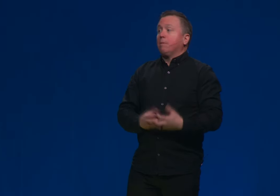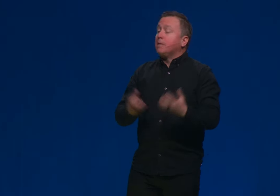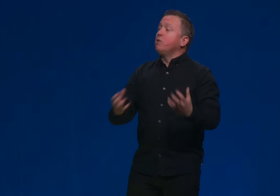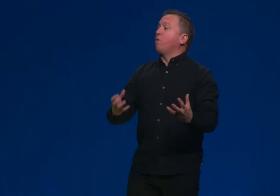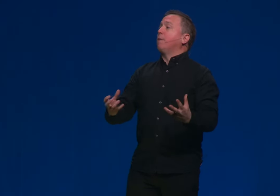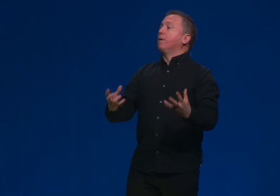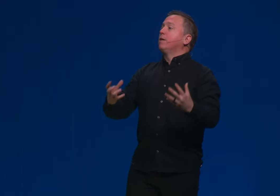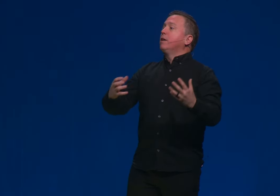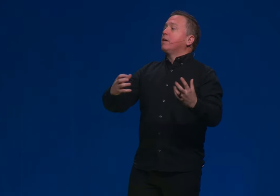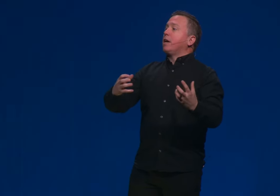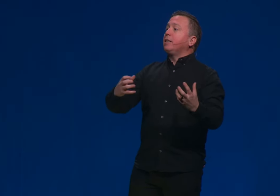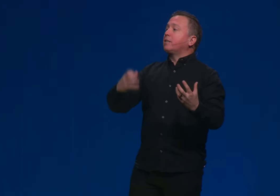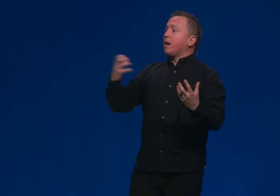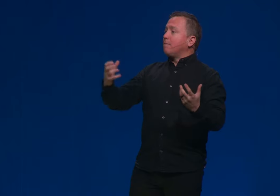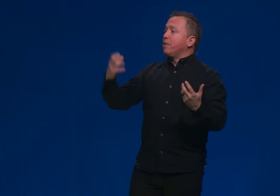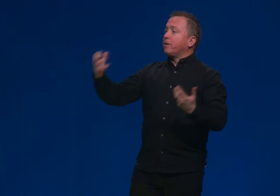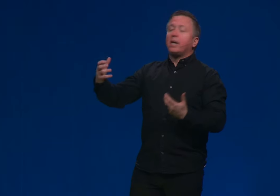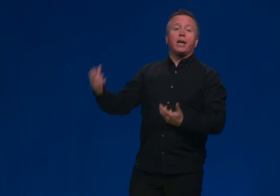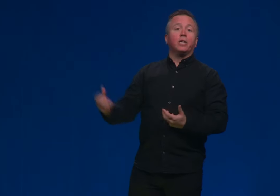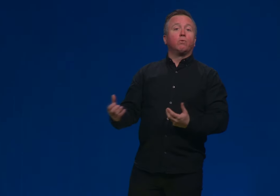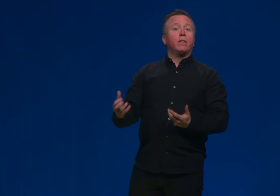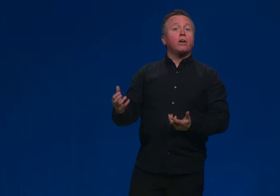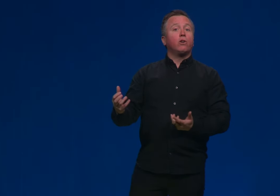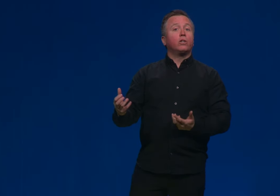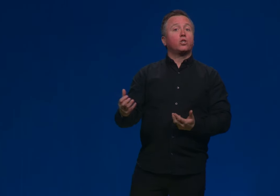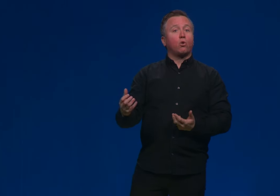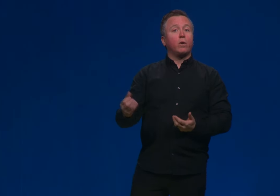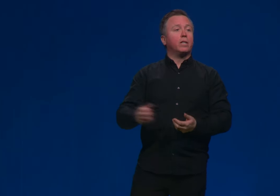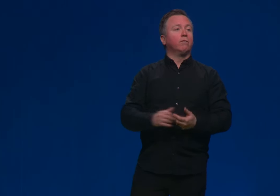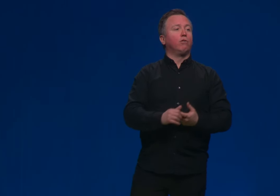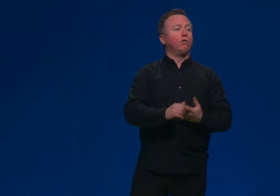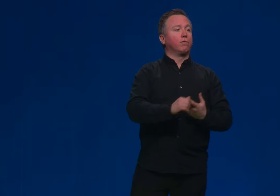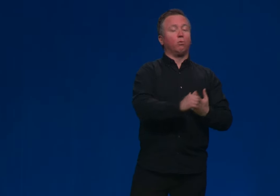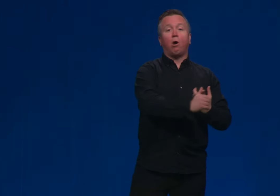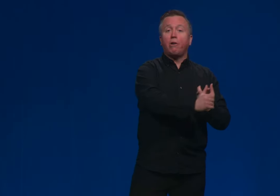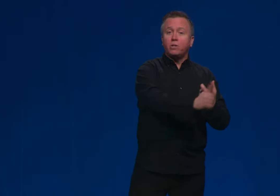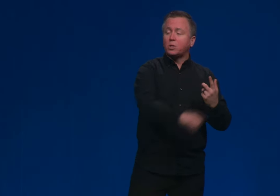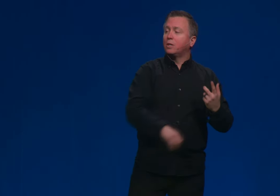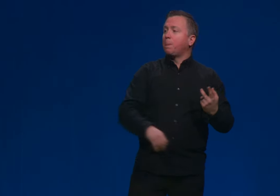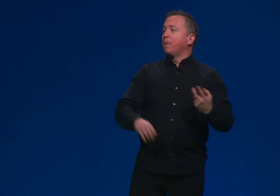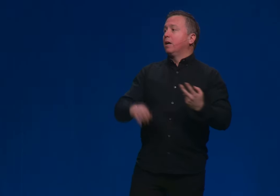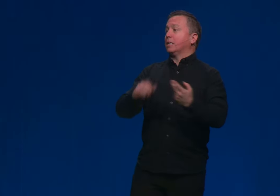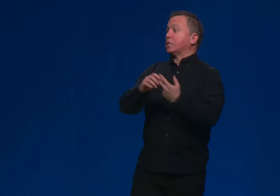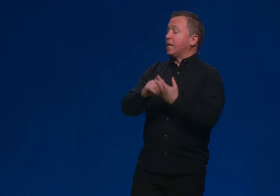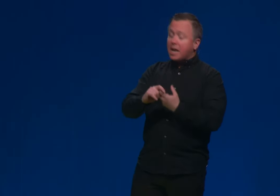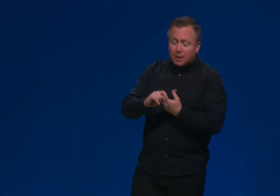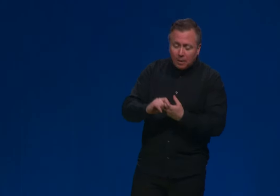You maybe didn't know that, but any time in their day and age when they heard a story that involved the waters, a snake,